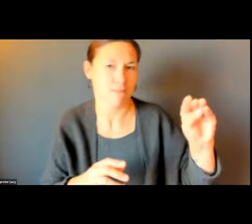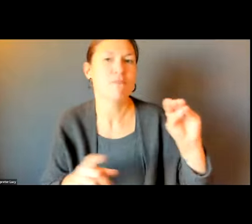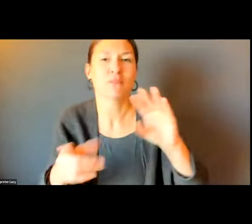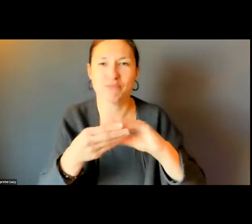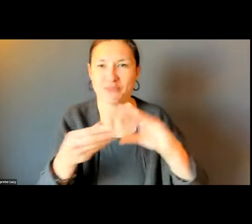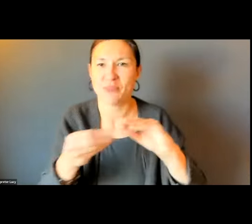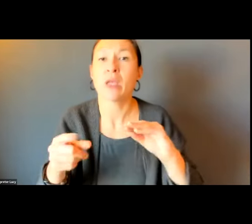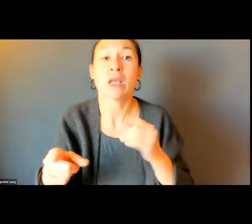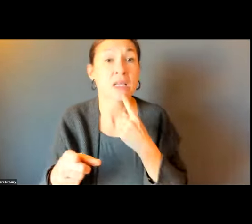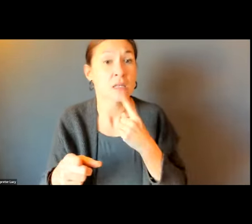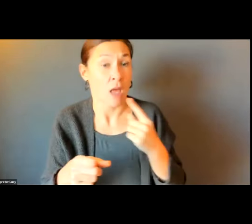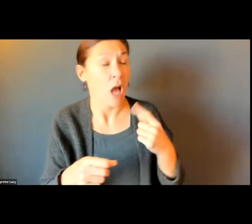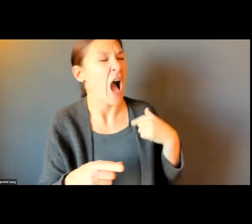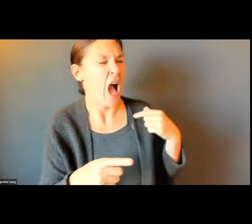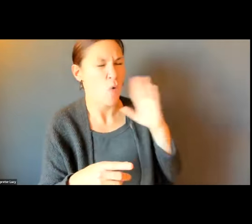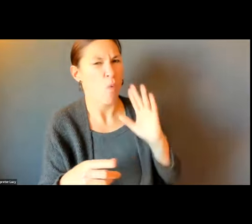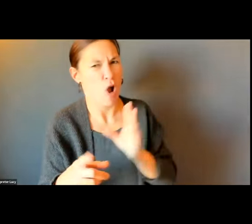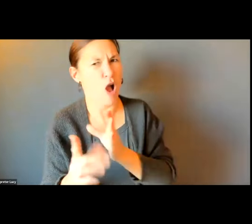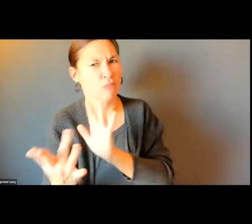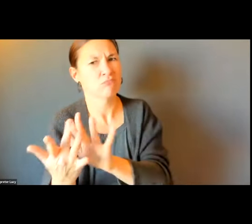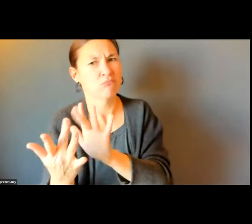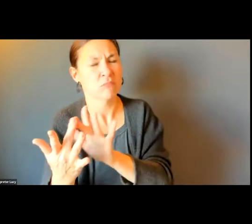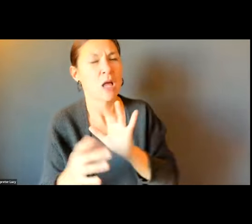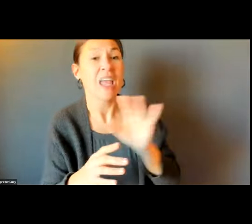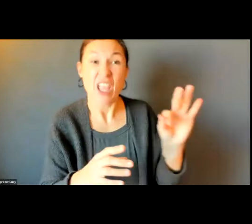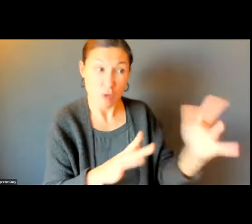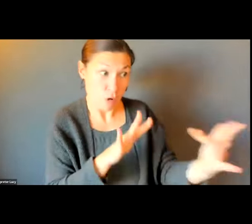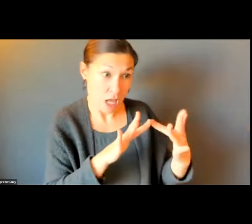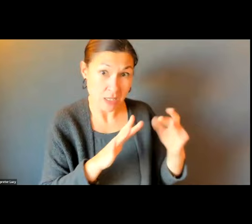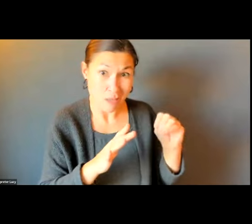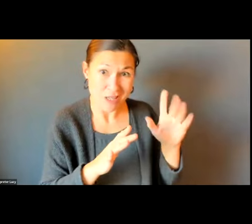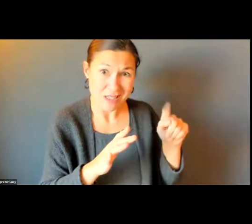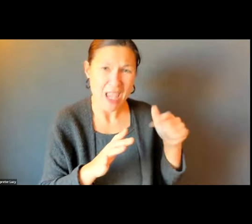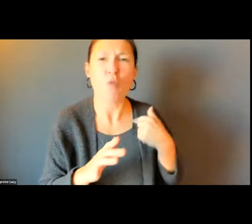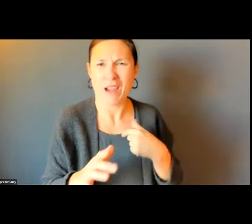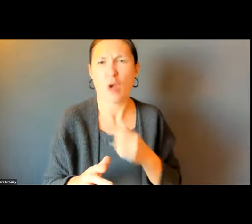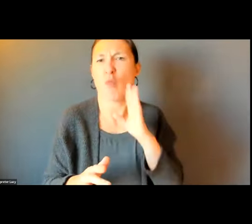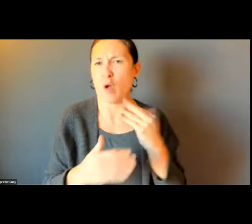TO DO, WE'LL WORK WITH THE MUNICIPALITIES WHEN WE DO GET THE REPORTS. AND TRY TO MAKE CALLS ON BEHALF OF THE INDIVIDUAL